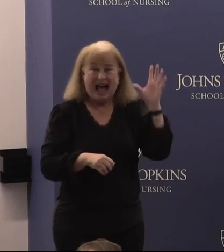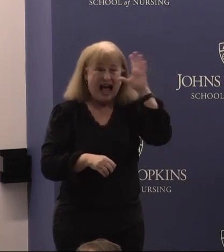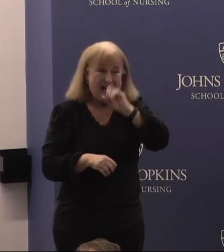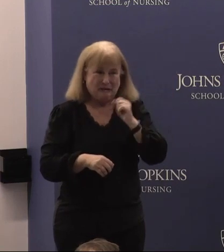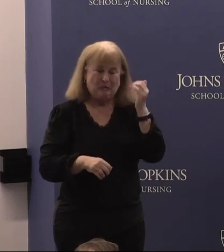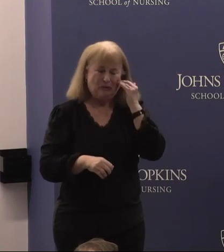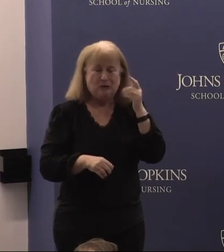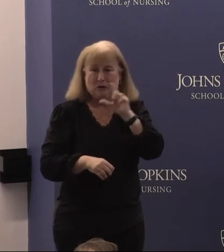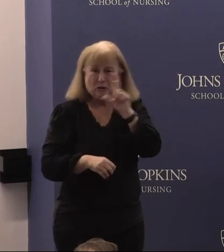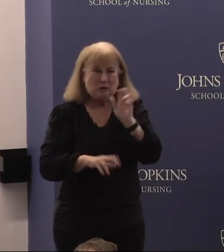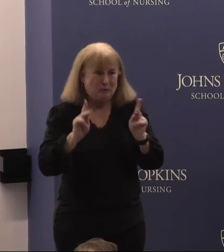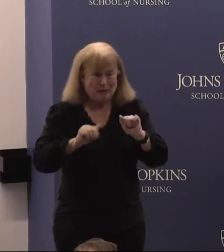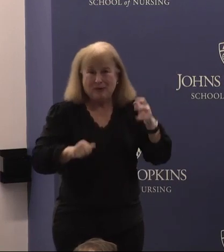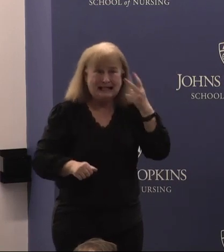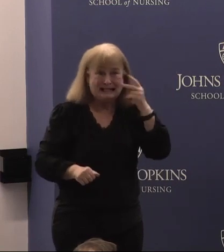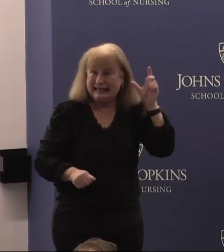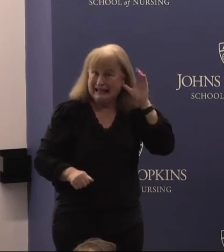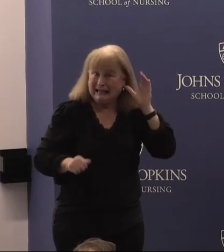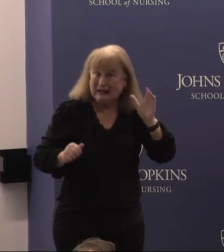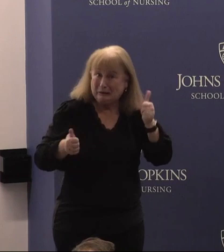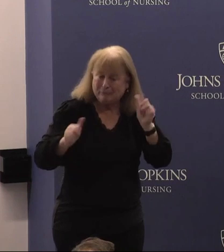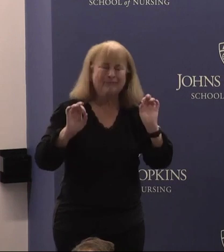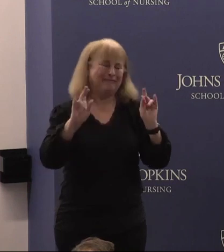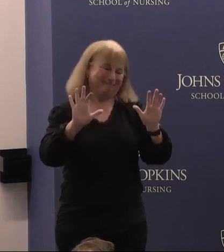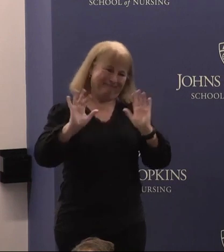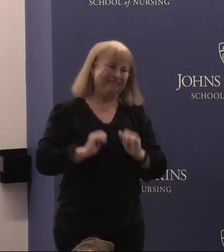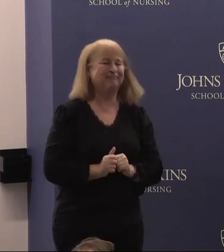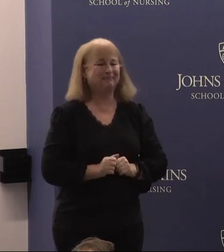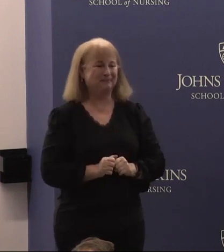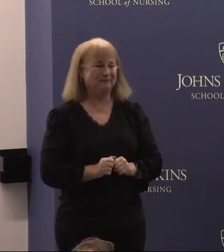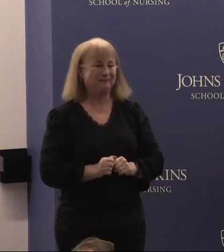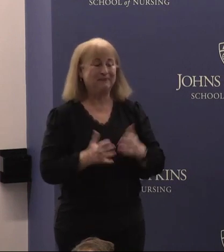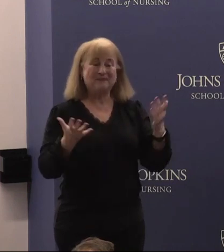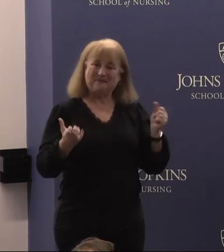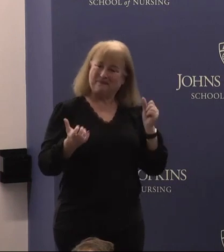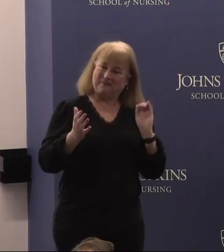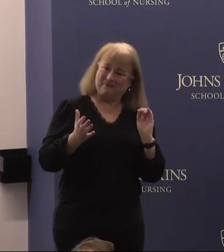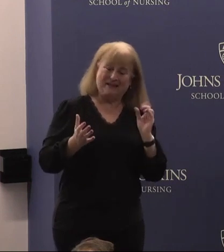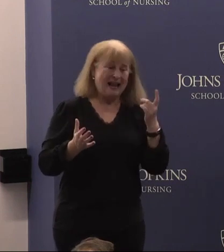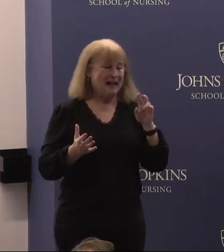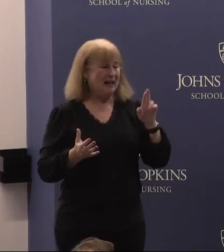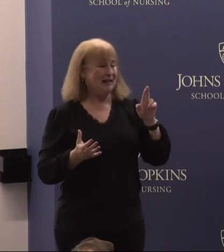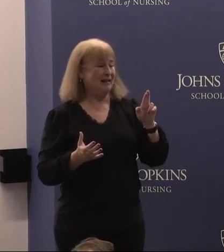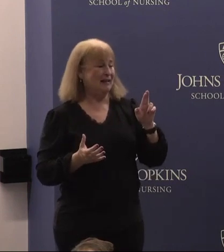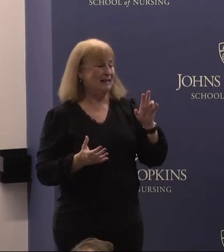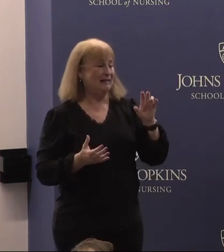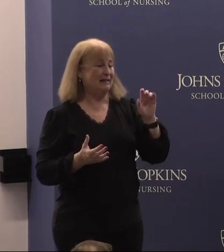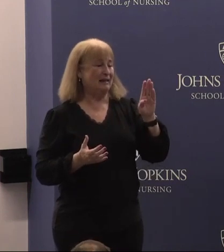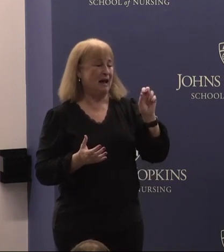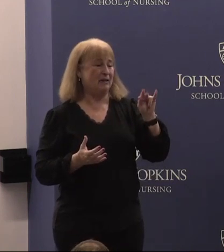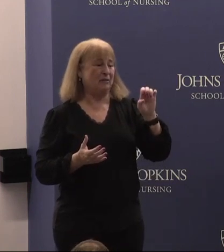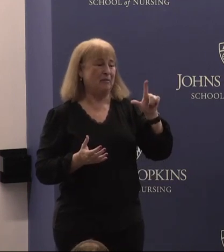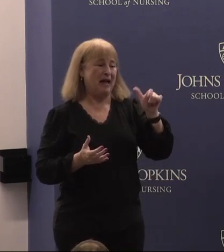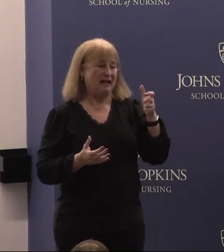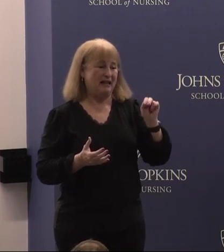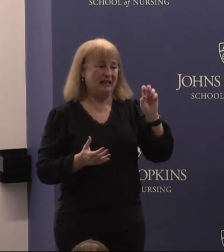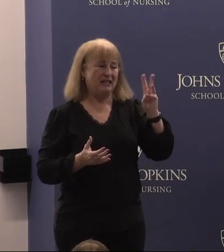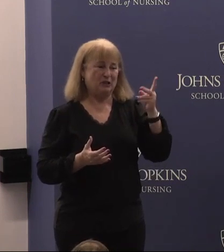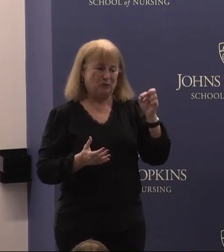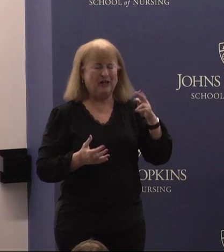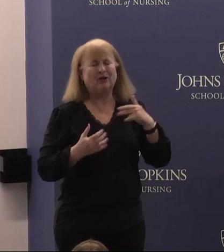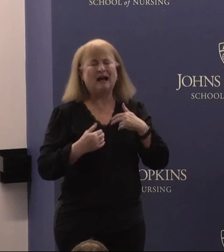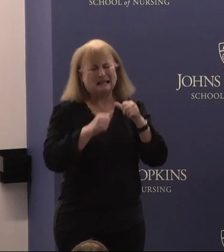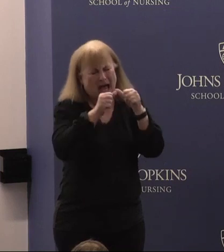can see and hear. Okay, great. So, Dr. Bonnielin Swenor has an unrelenting drive to ensure that all